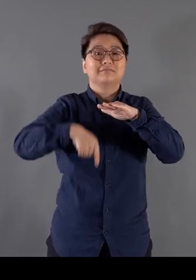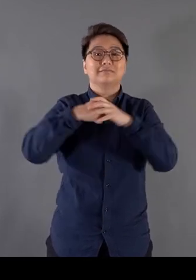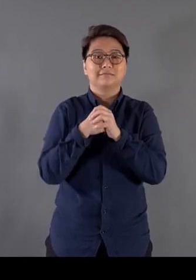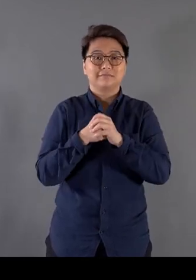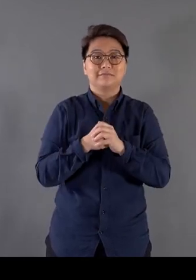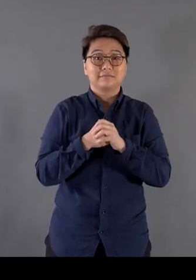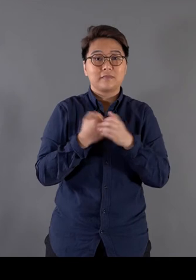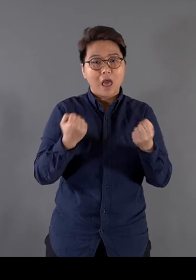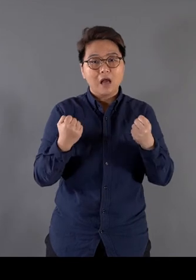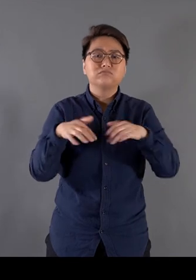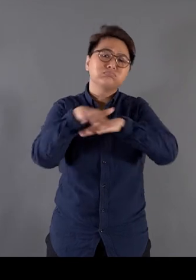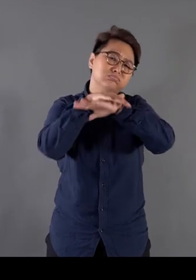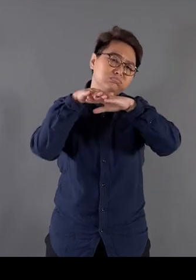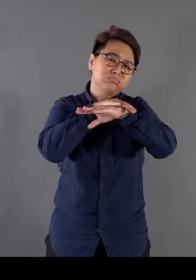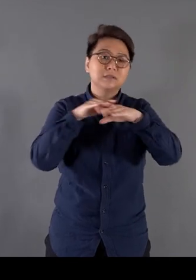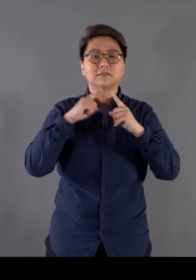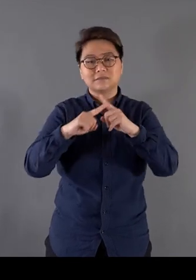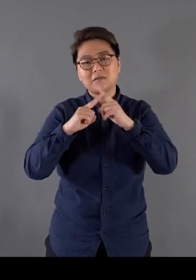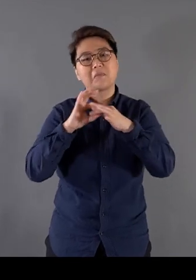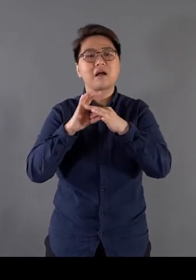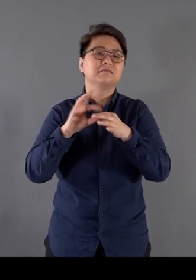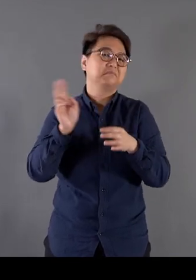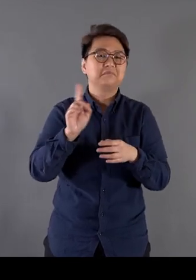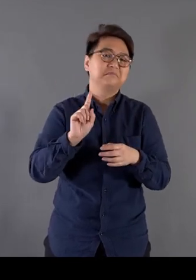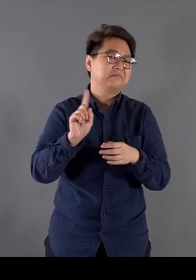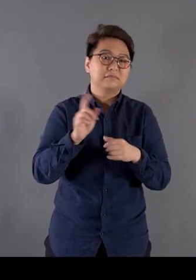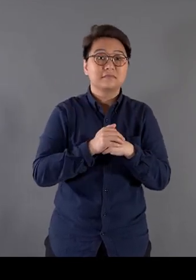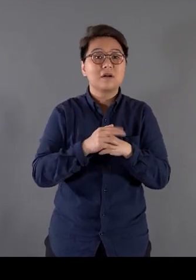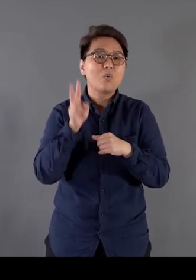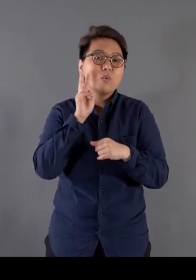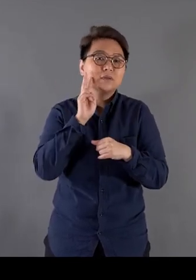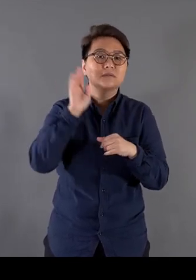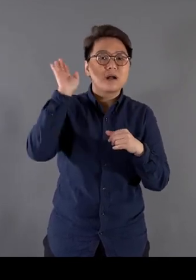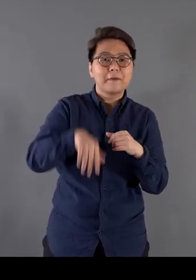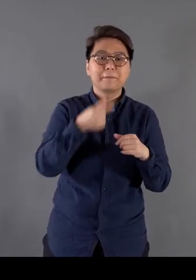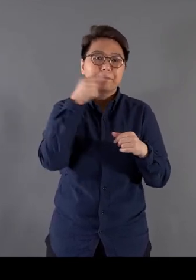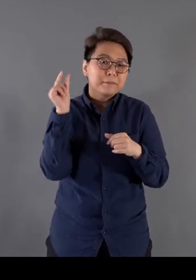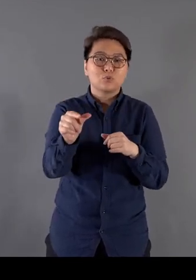It was no longer a superficial idea about public and private relationships It could be, like the name given to the work a bit later